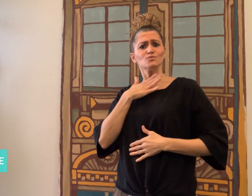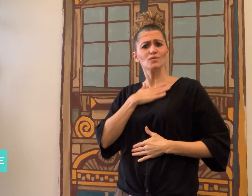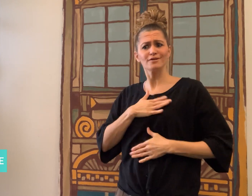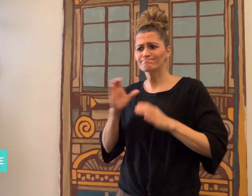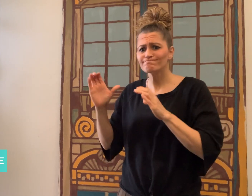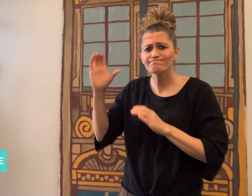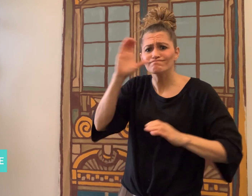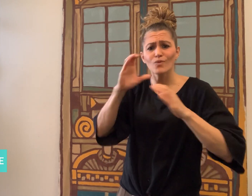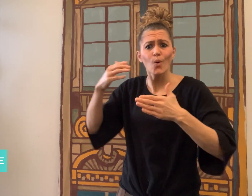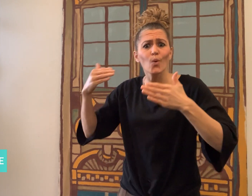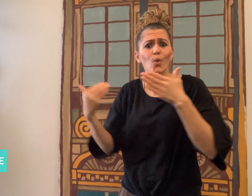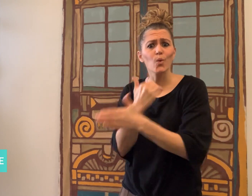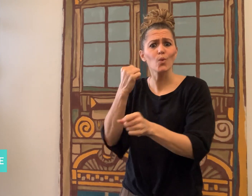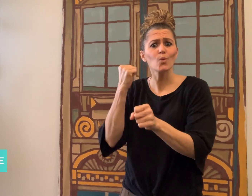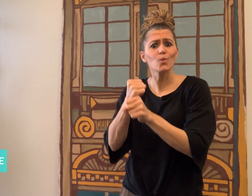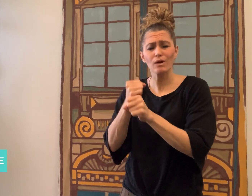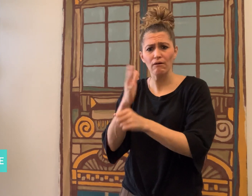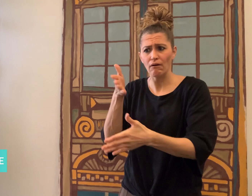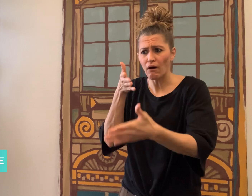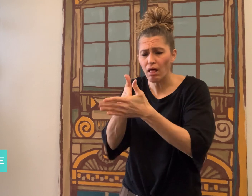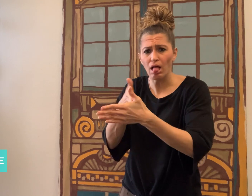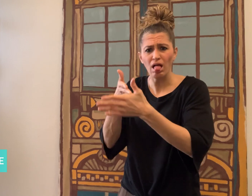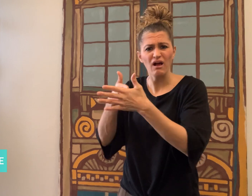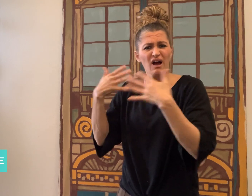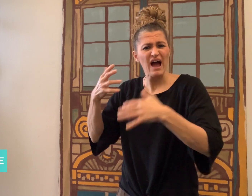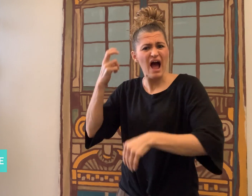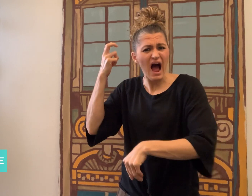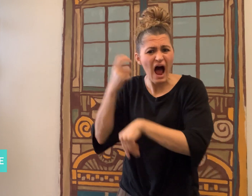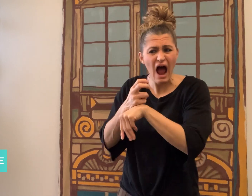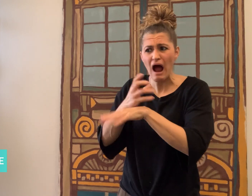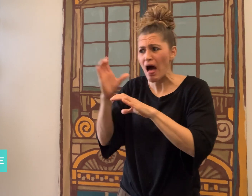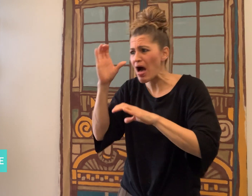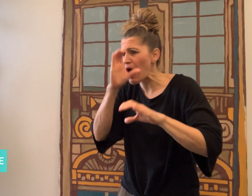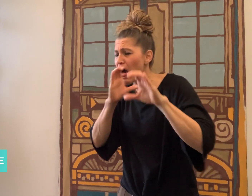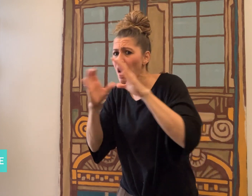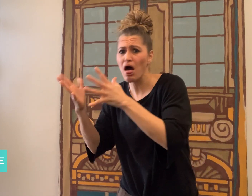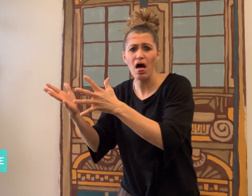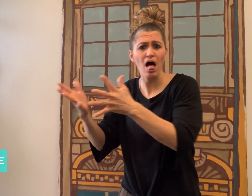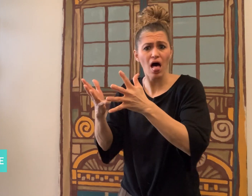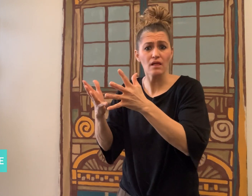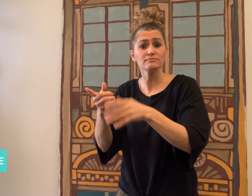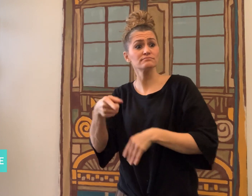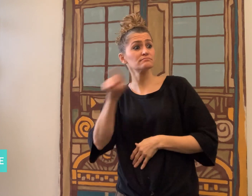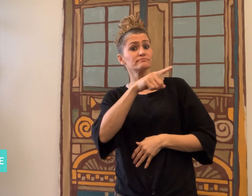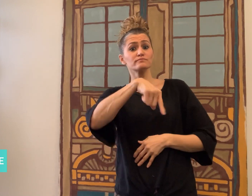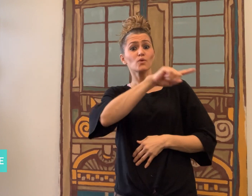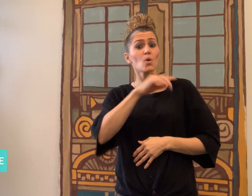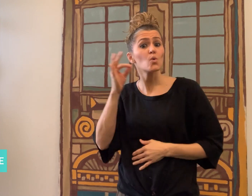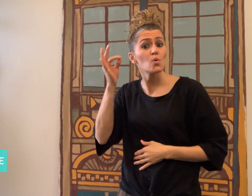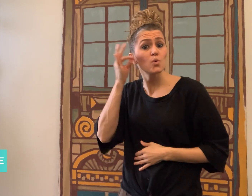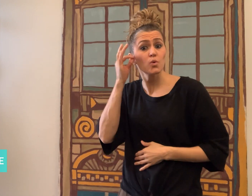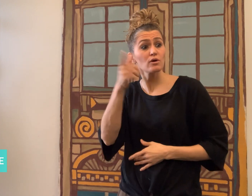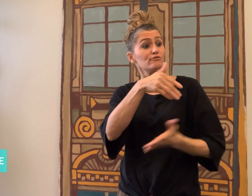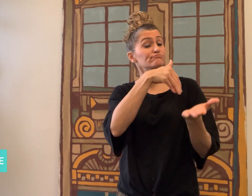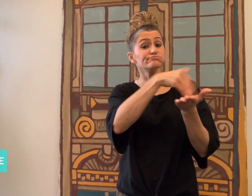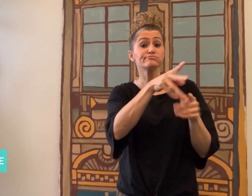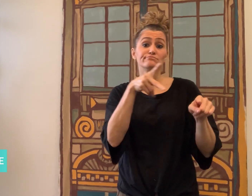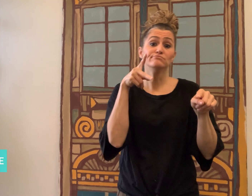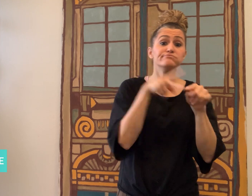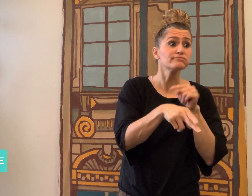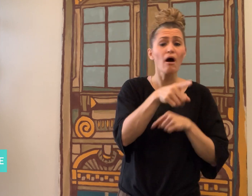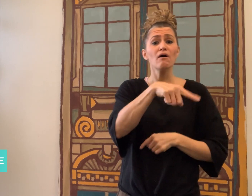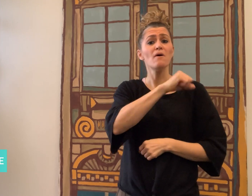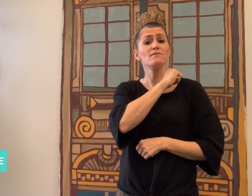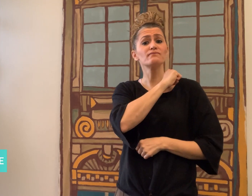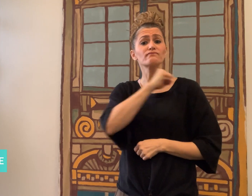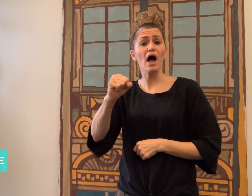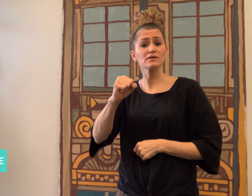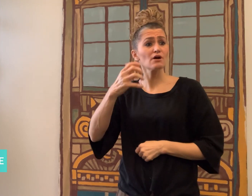during the COVID-19 pandemic while other hearing people